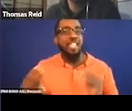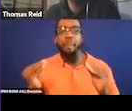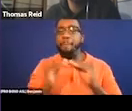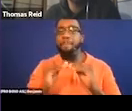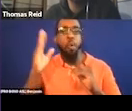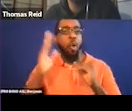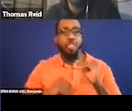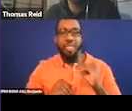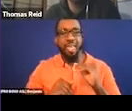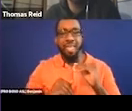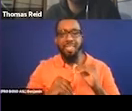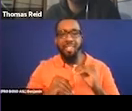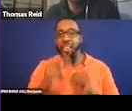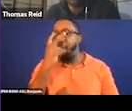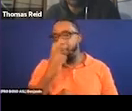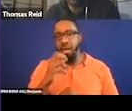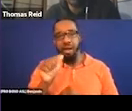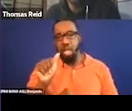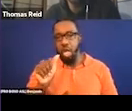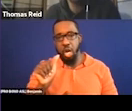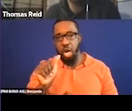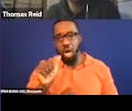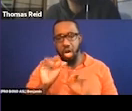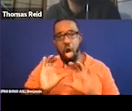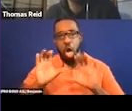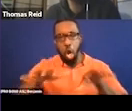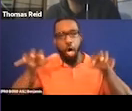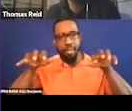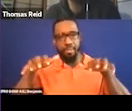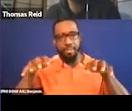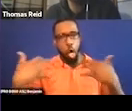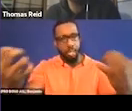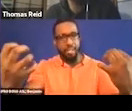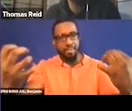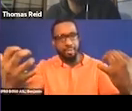So if you think about closed captions, if you think about closed captions in sports bars, if you remember